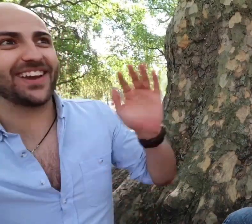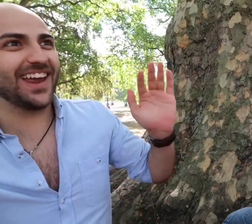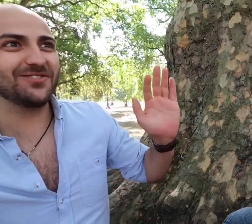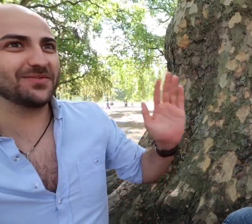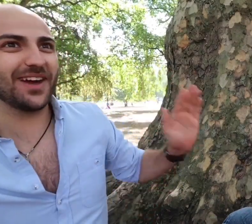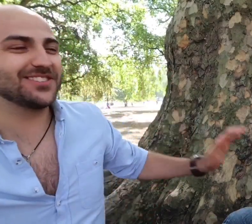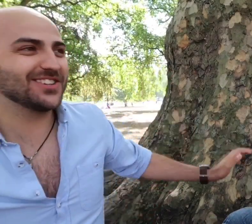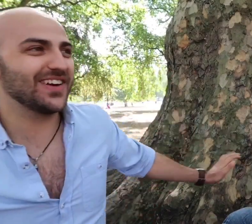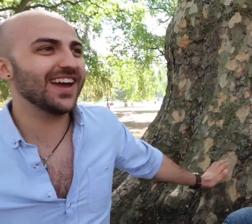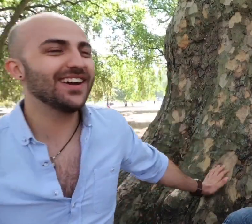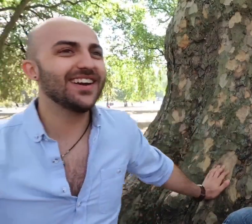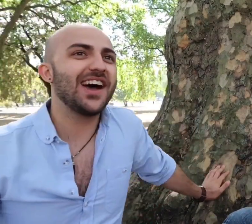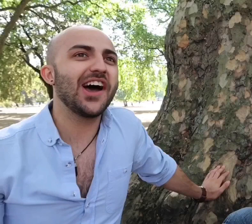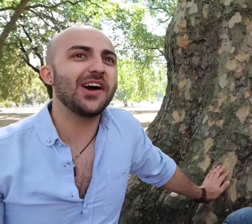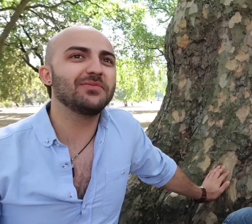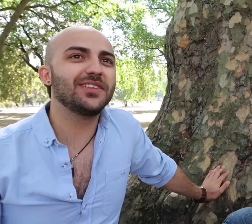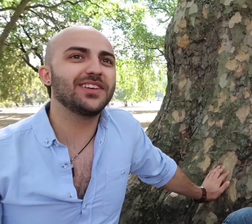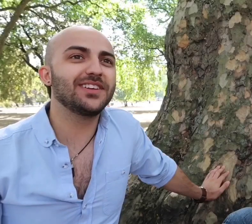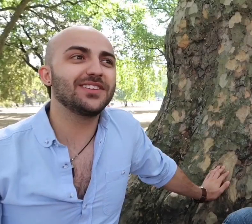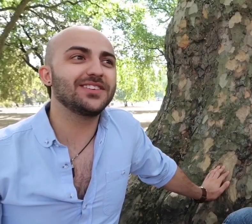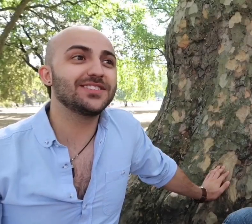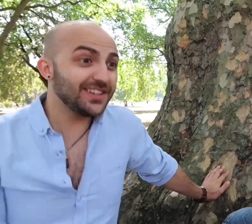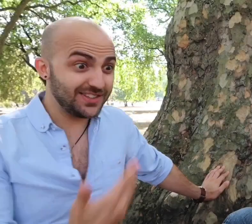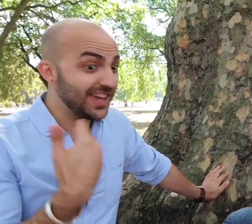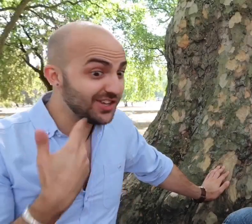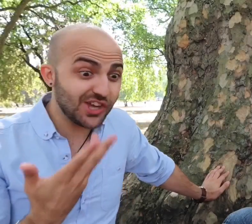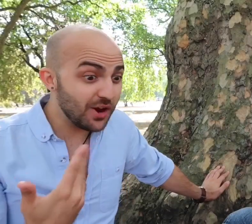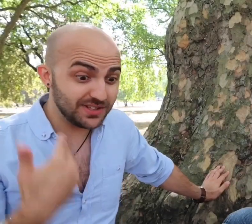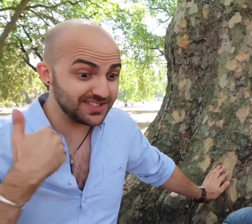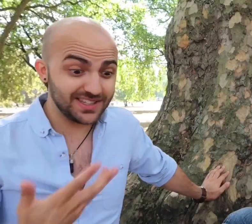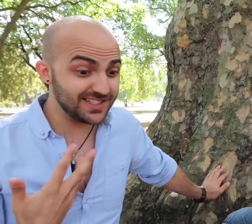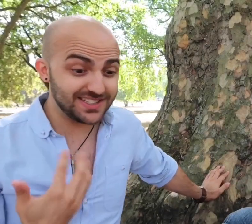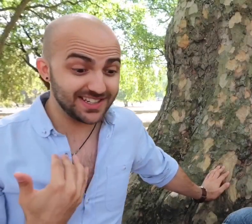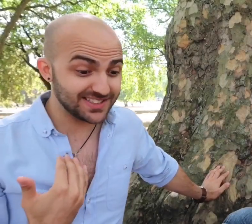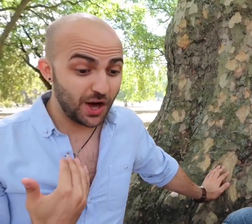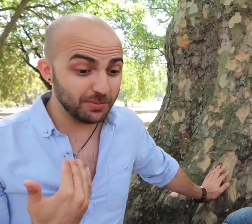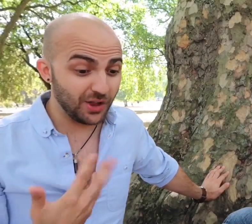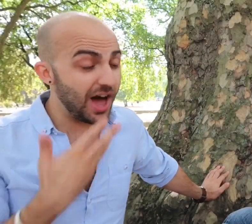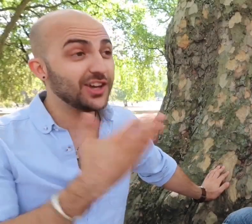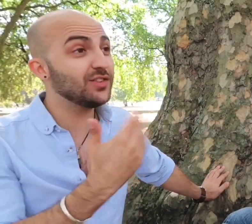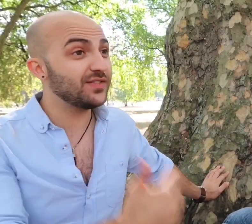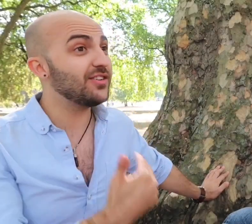claim to be able to do it, so here you go, this is an example I could very